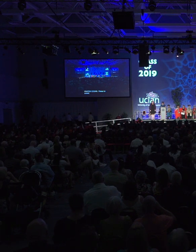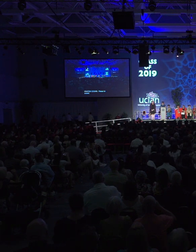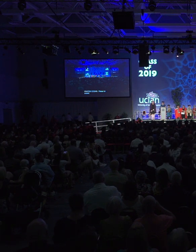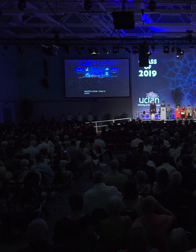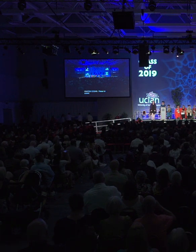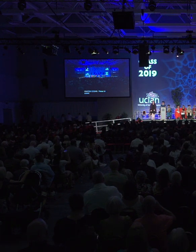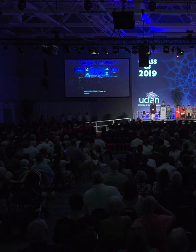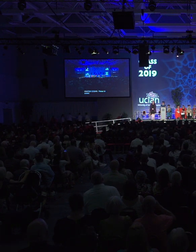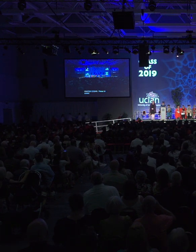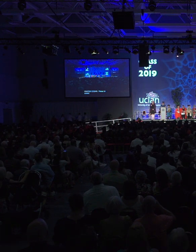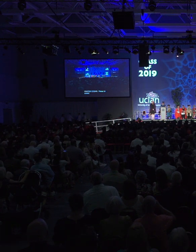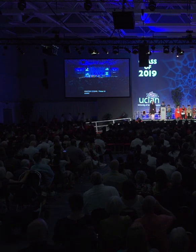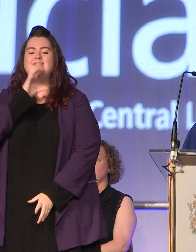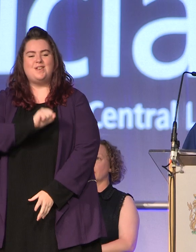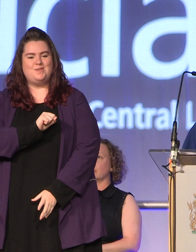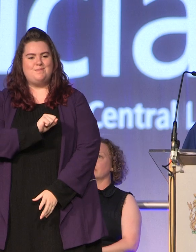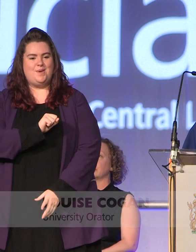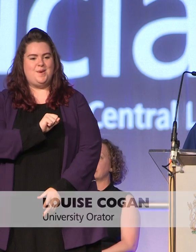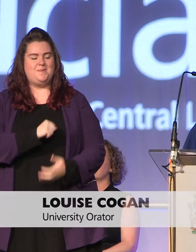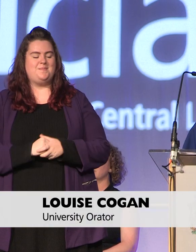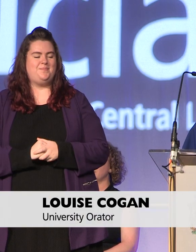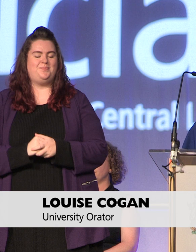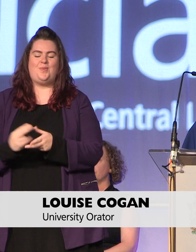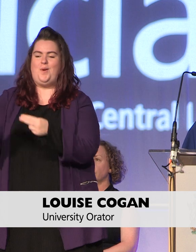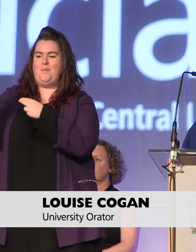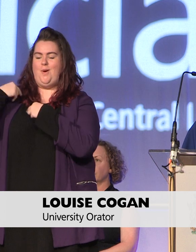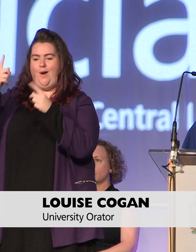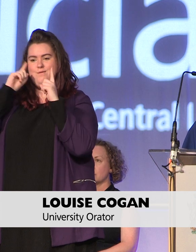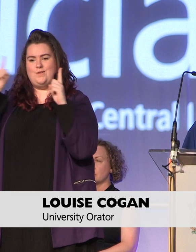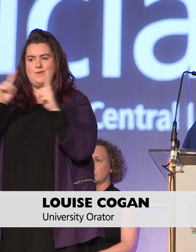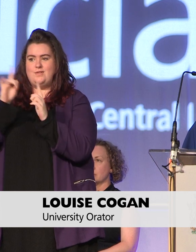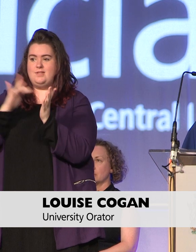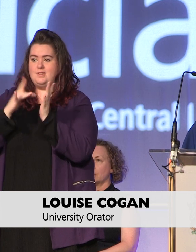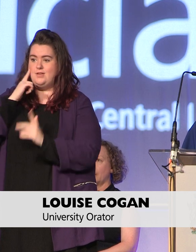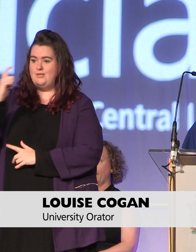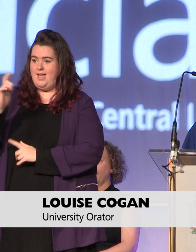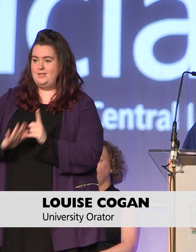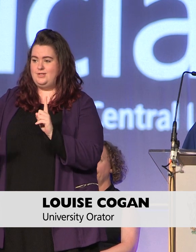Ladies and gentlemen on behalf of the University of Central Lancashire I'm